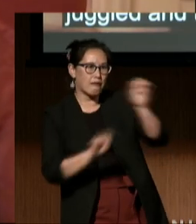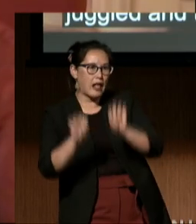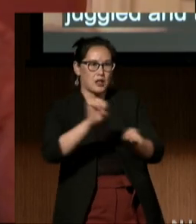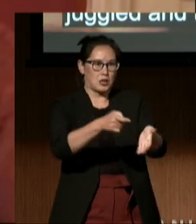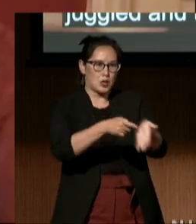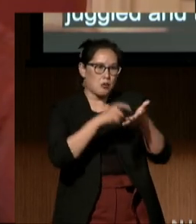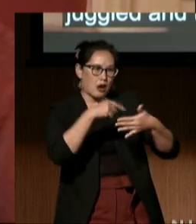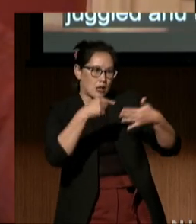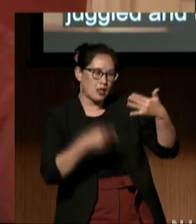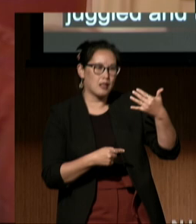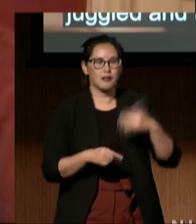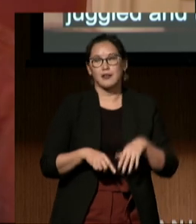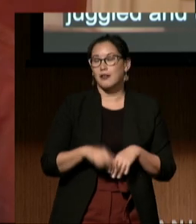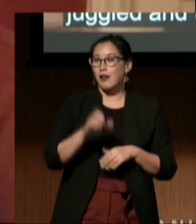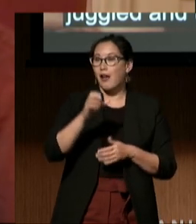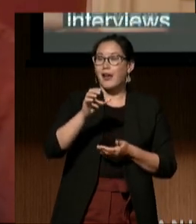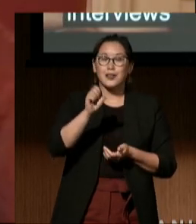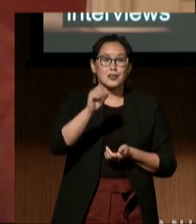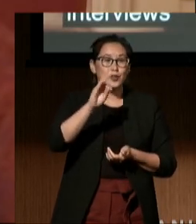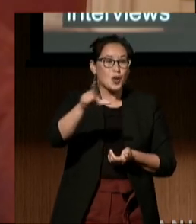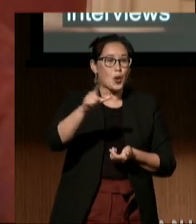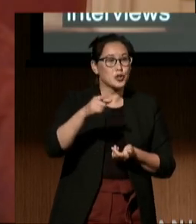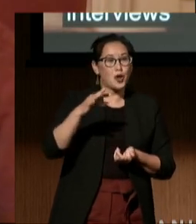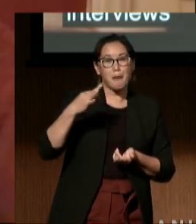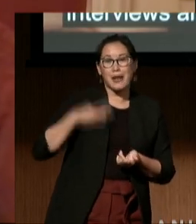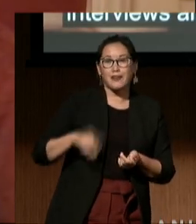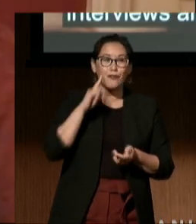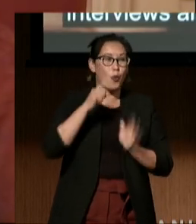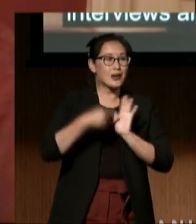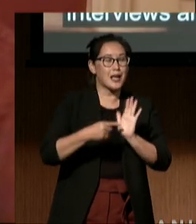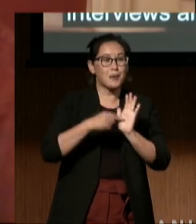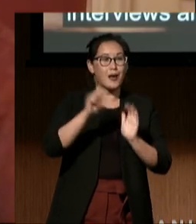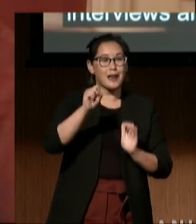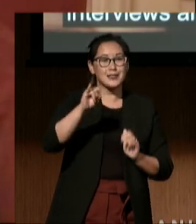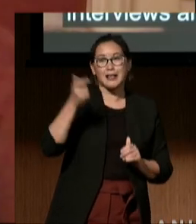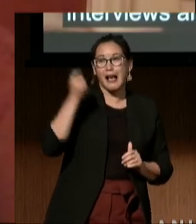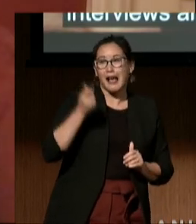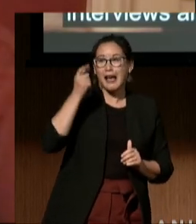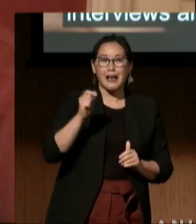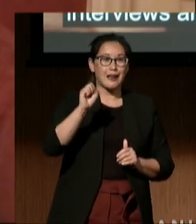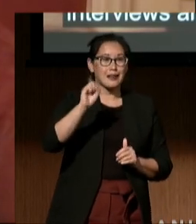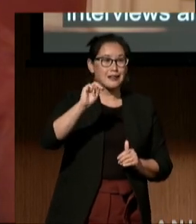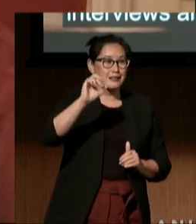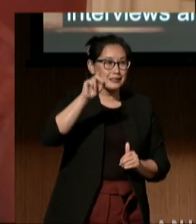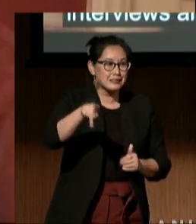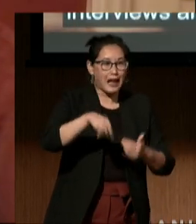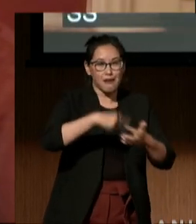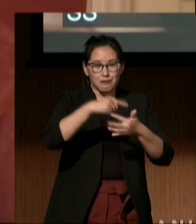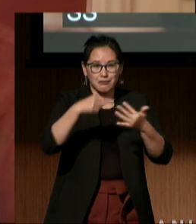from social benefits like SSI and SNAP, while also trying to look for an employer